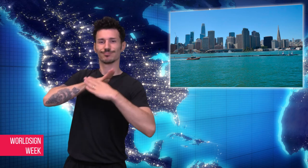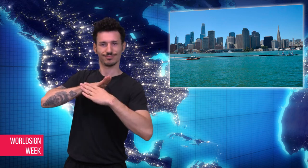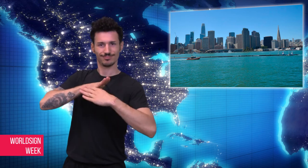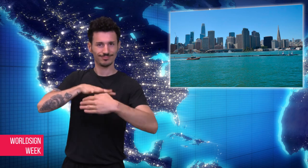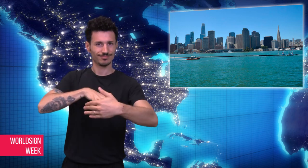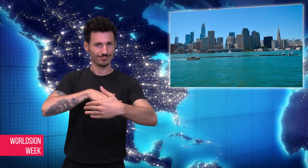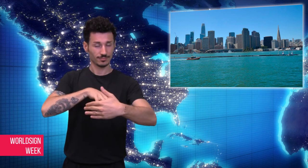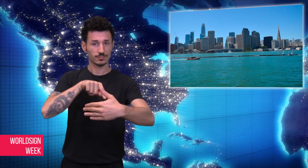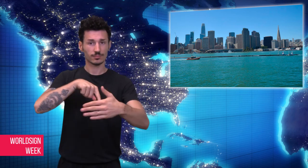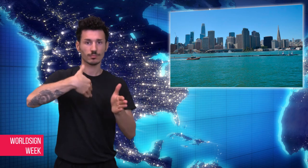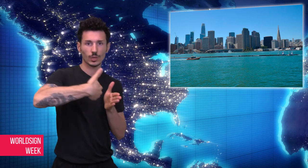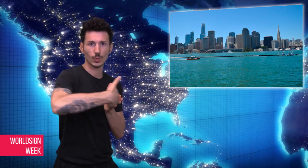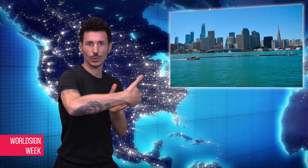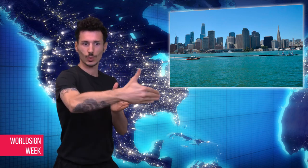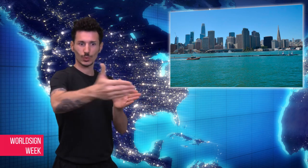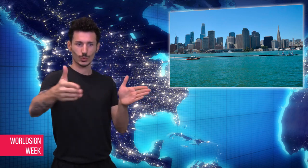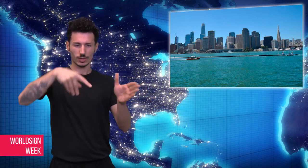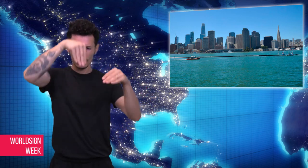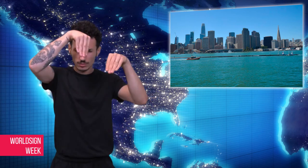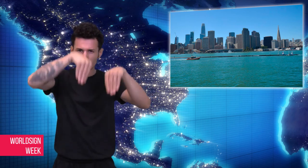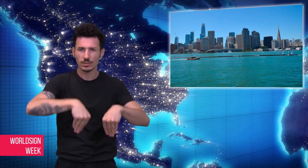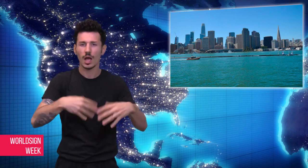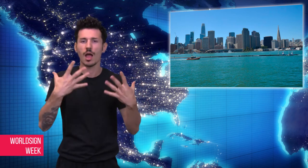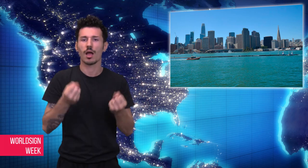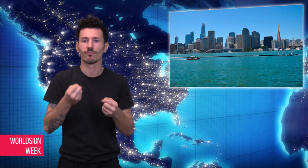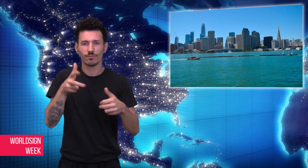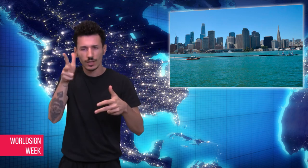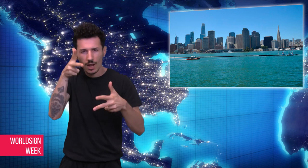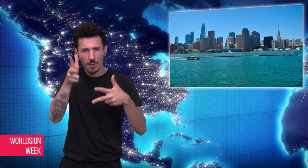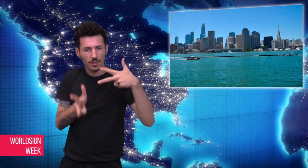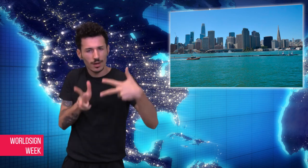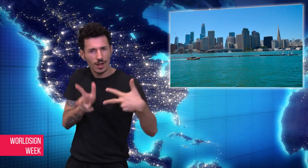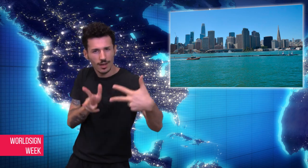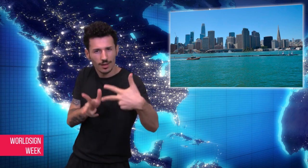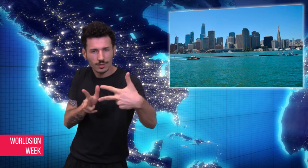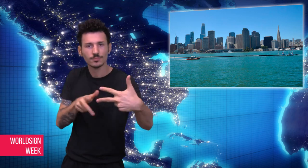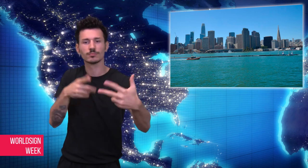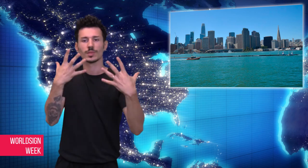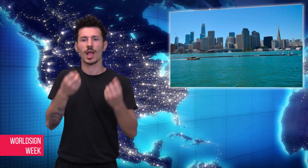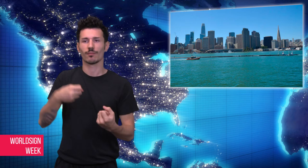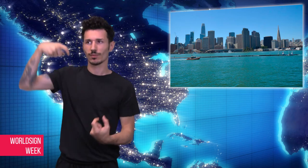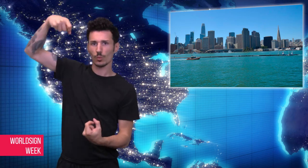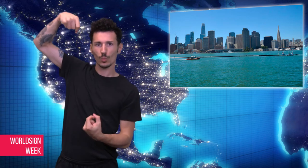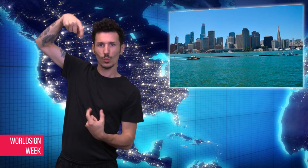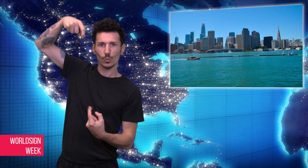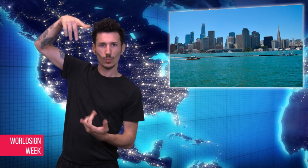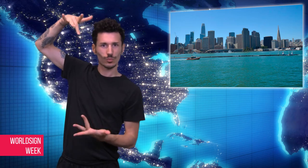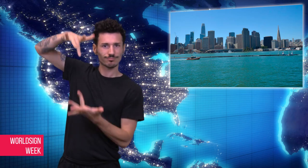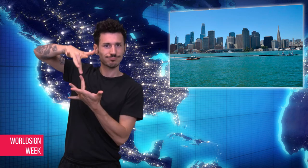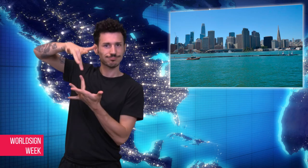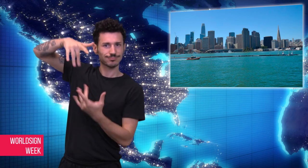communicate data to the researchers such as its position and ocean